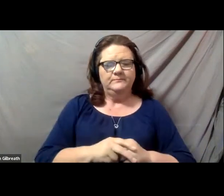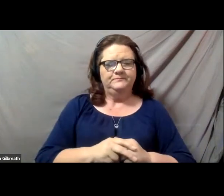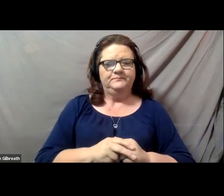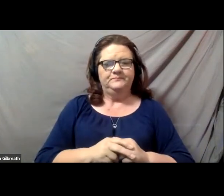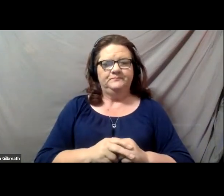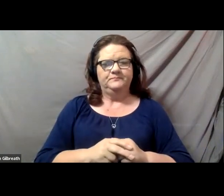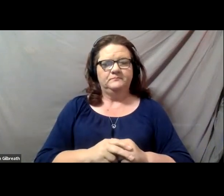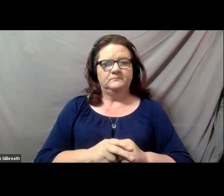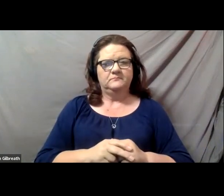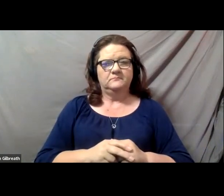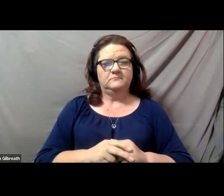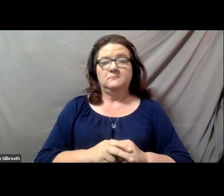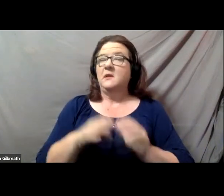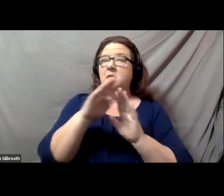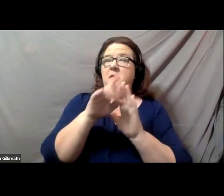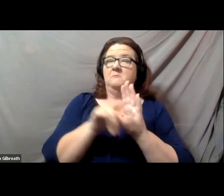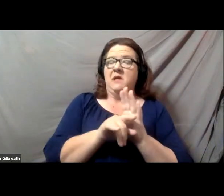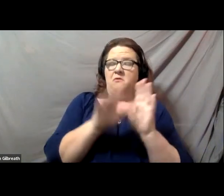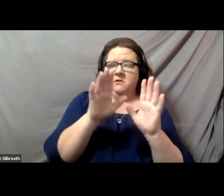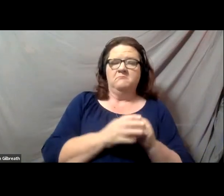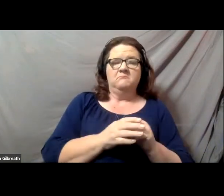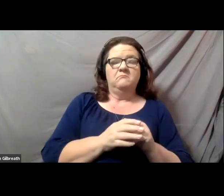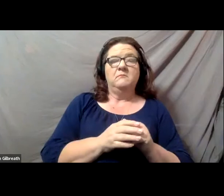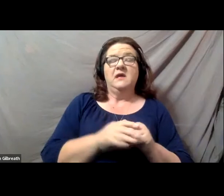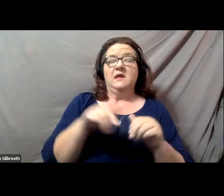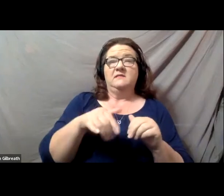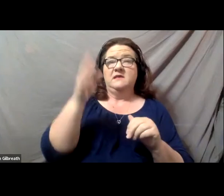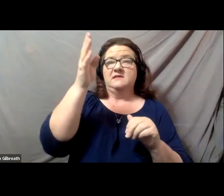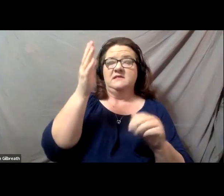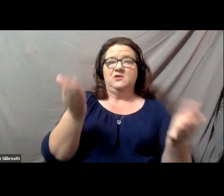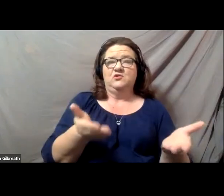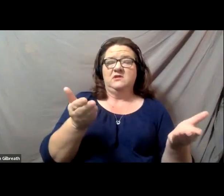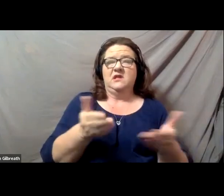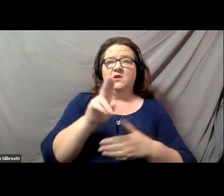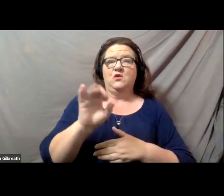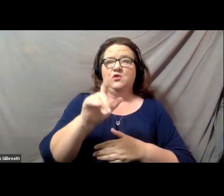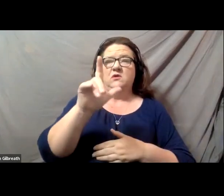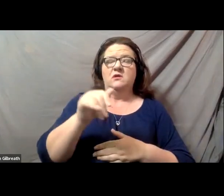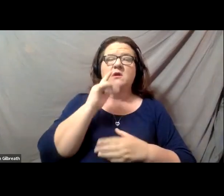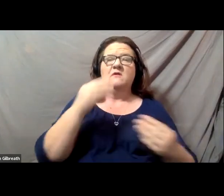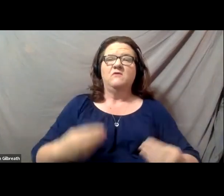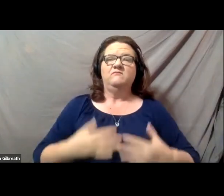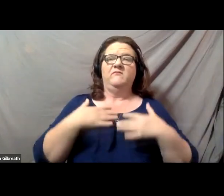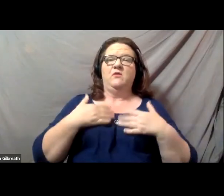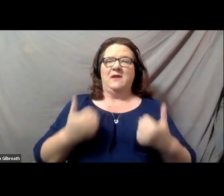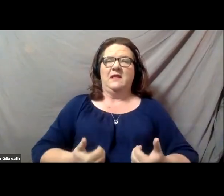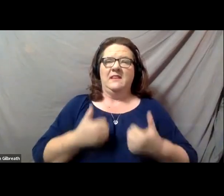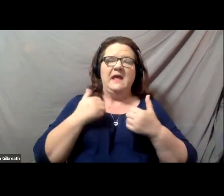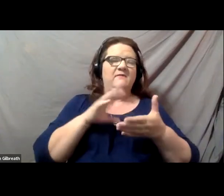By way of background, the Regents' Lectures at UCLA are designed to invigorate life and learning on campus.